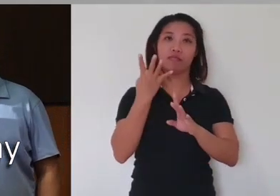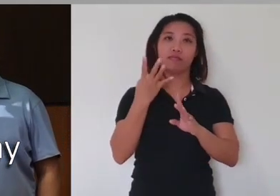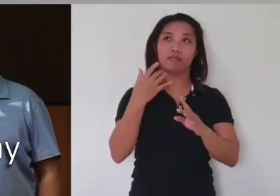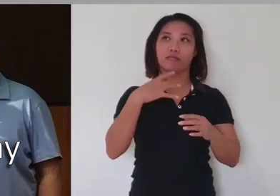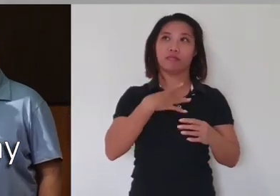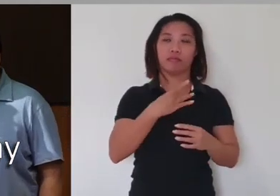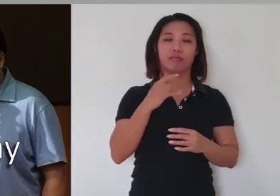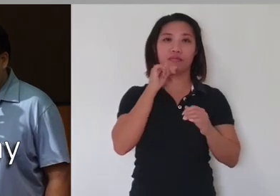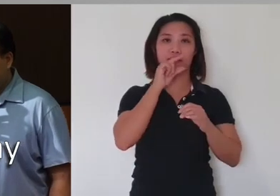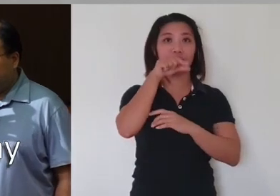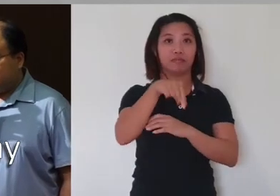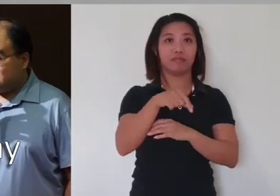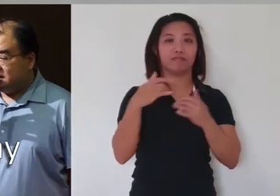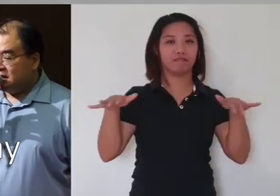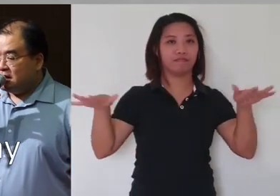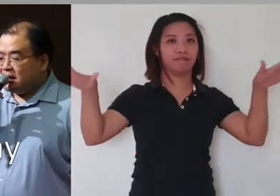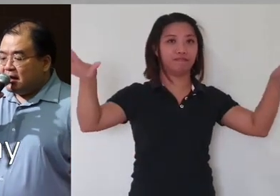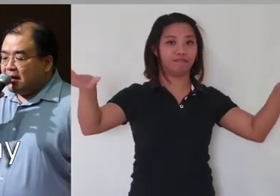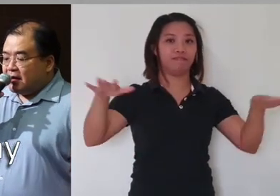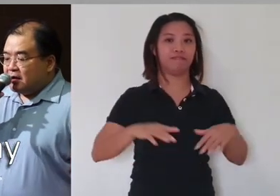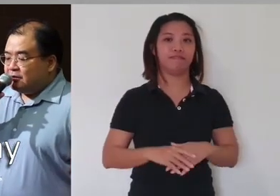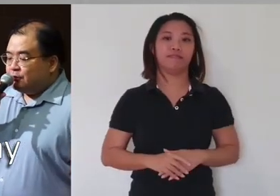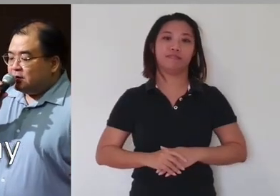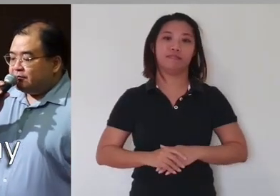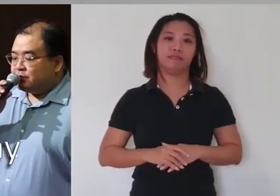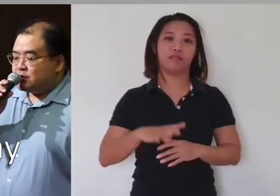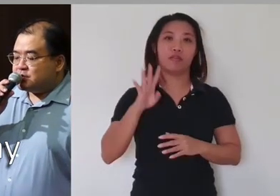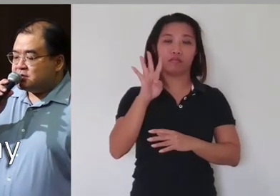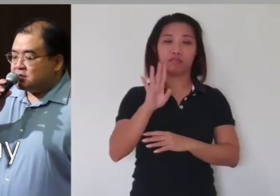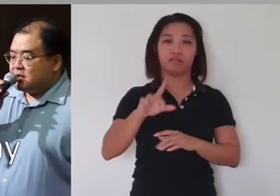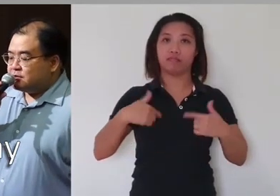eagle in flight. And the four living creatures, each of